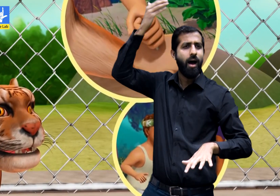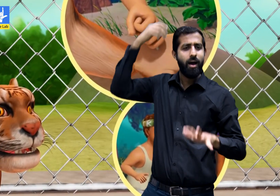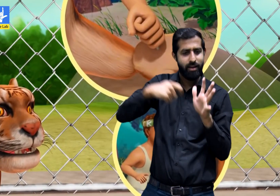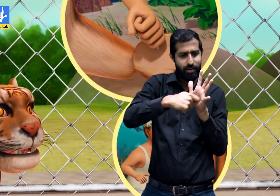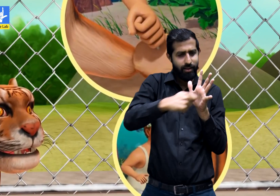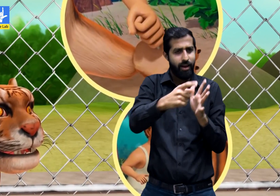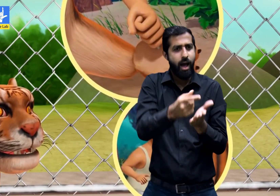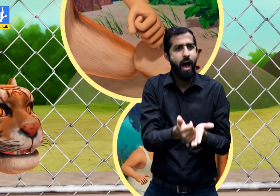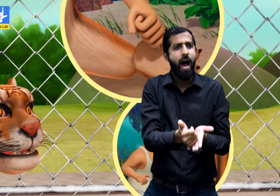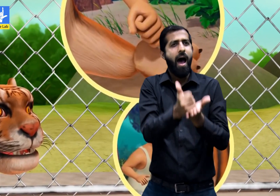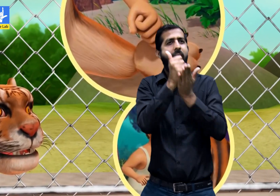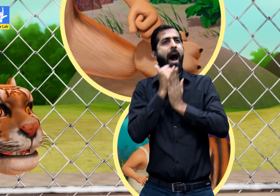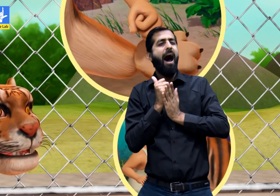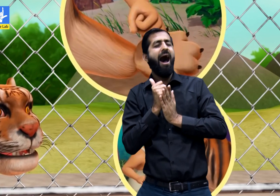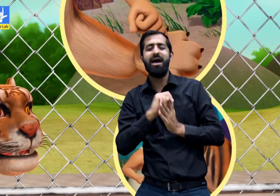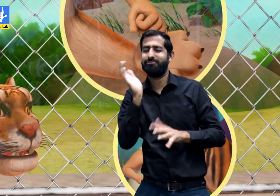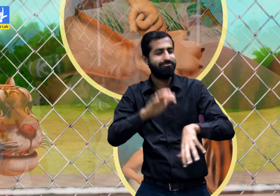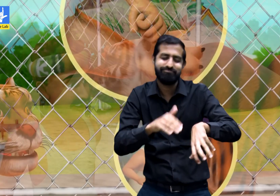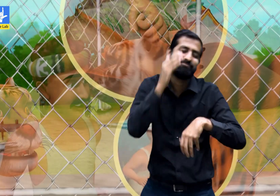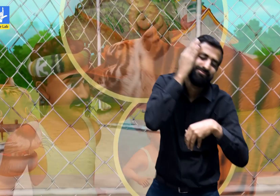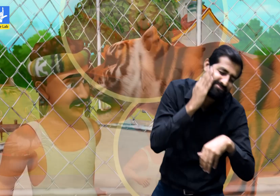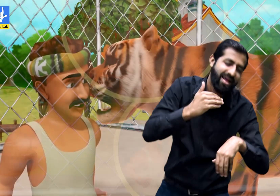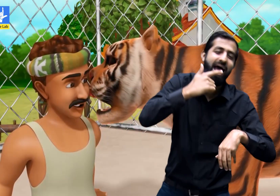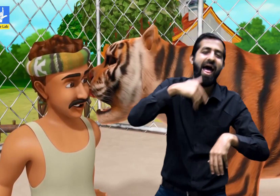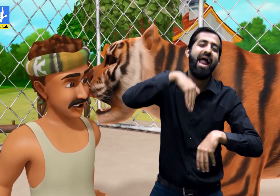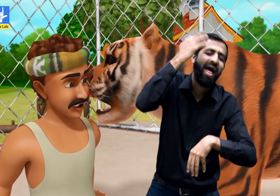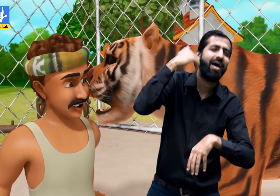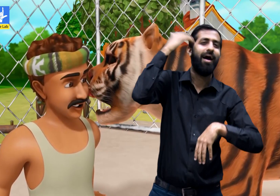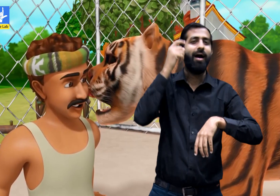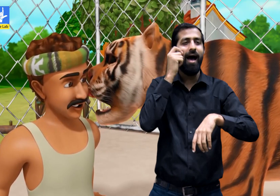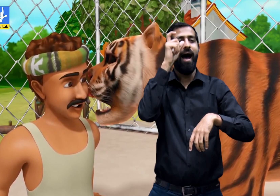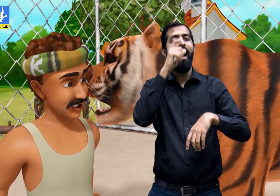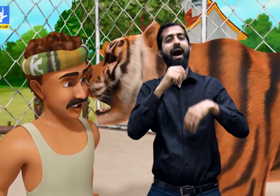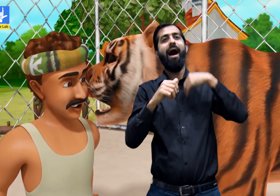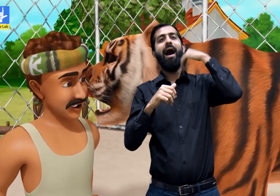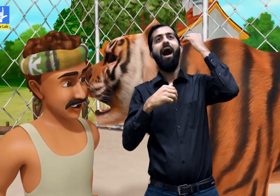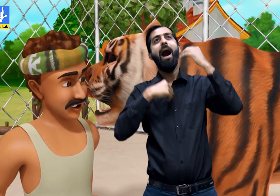He realized that it was the same man who had helped him earlier. and began to lick him.